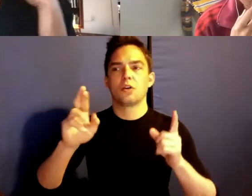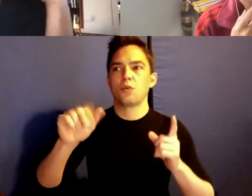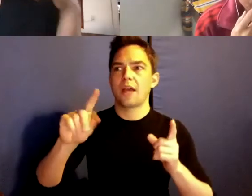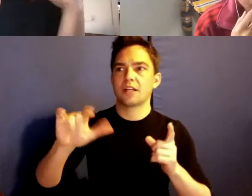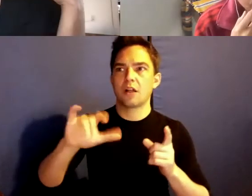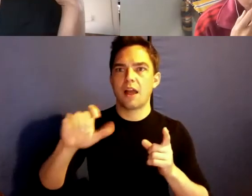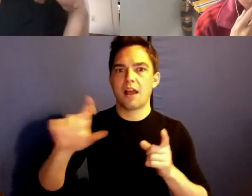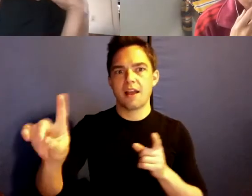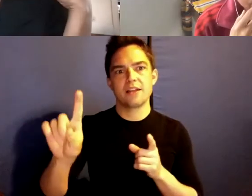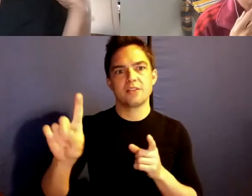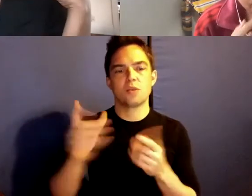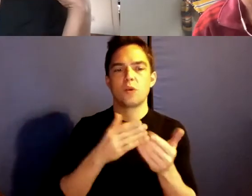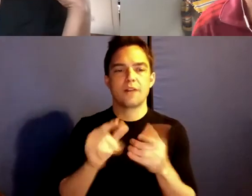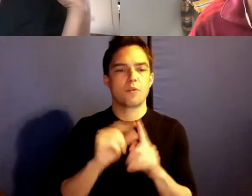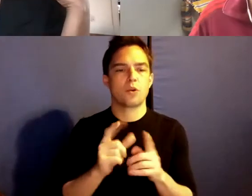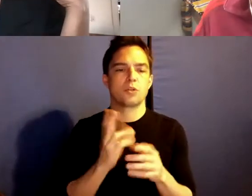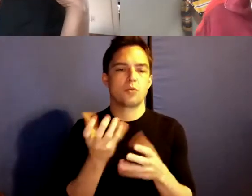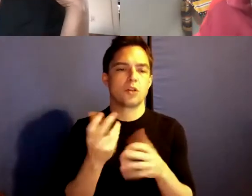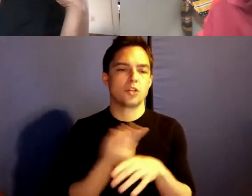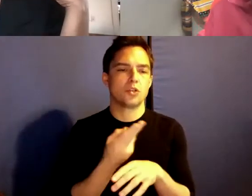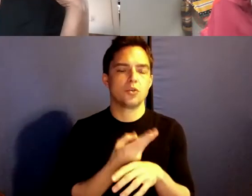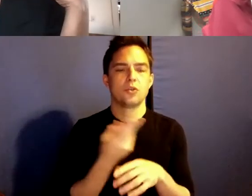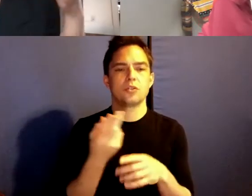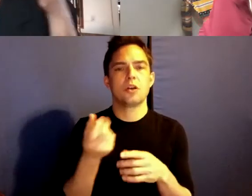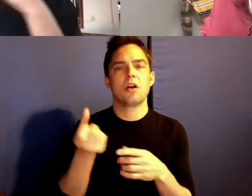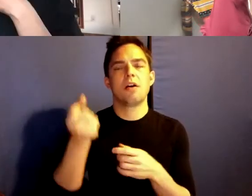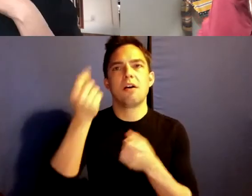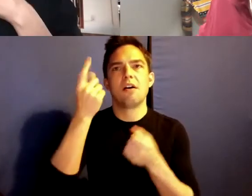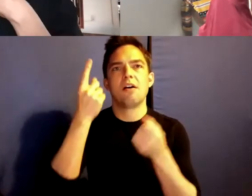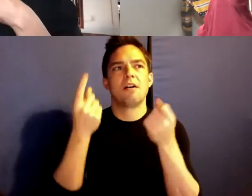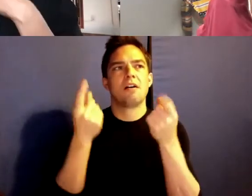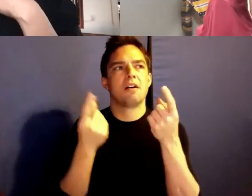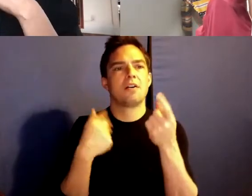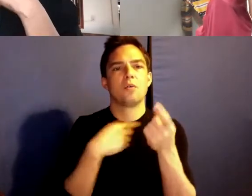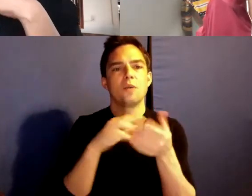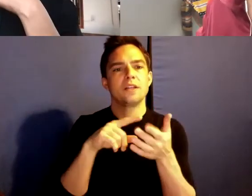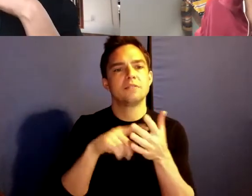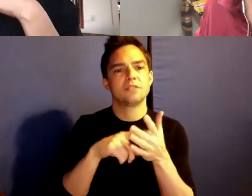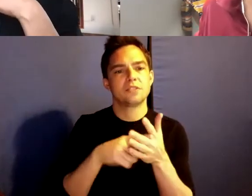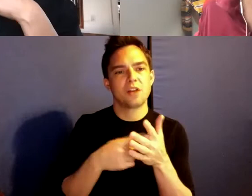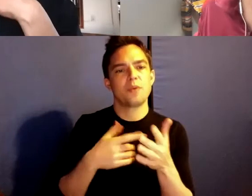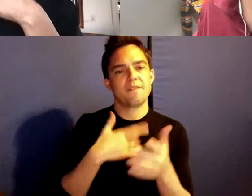We start to learn. We have felt the force of the world across